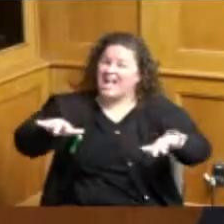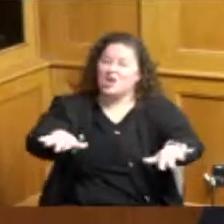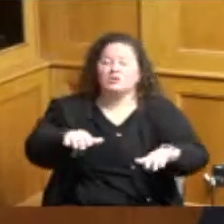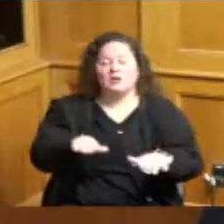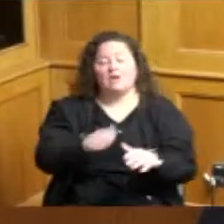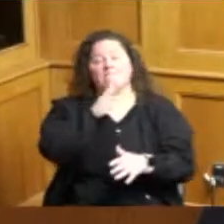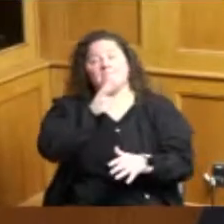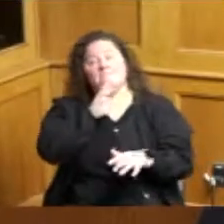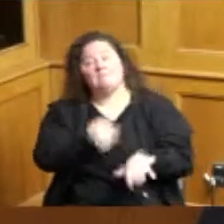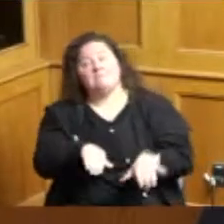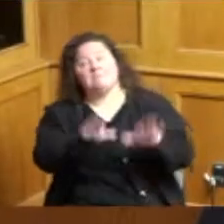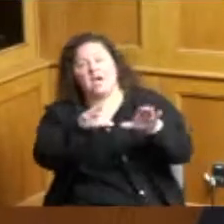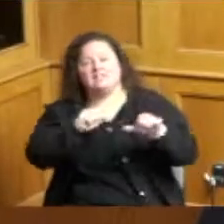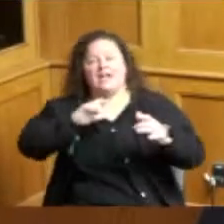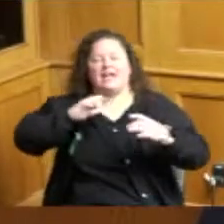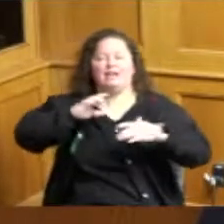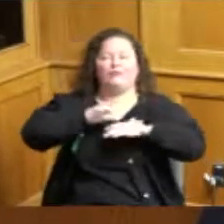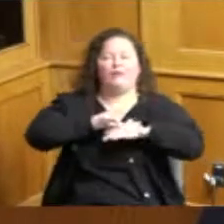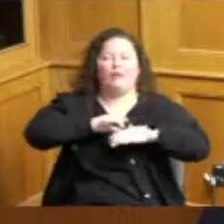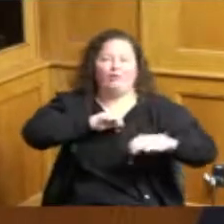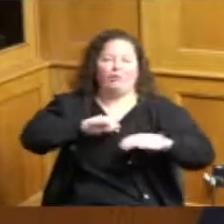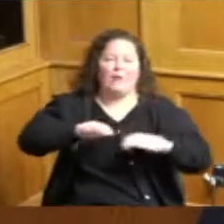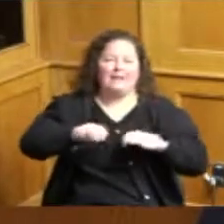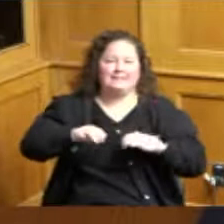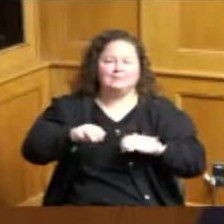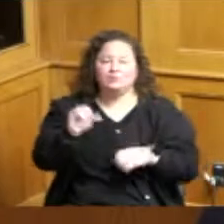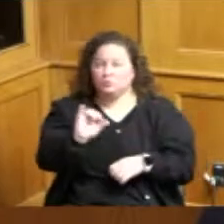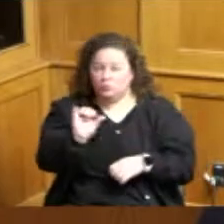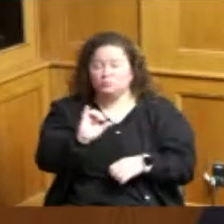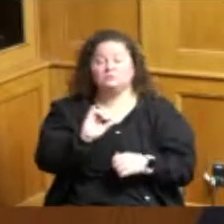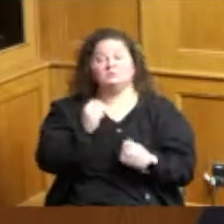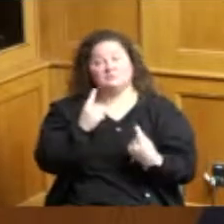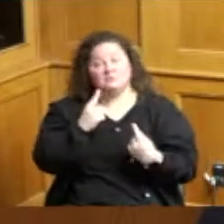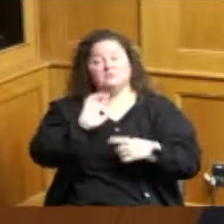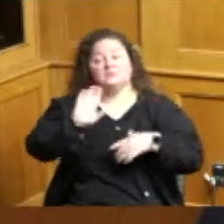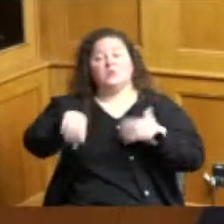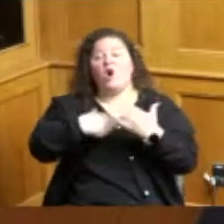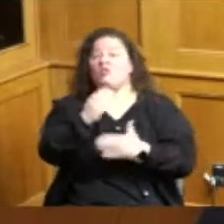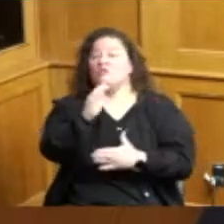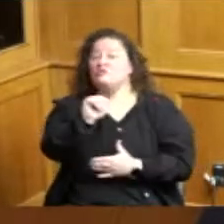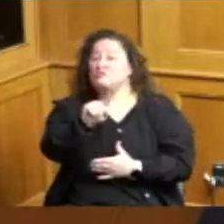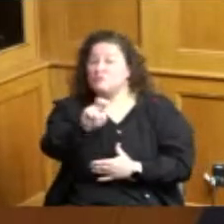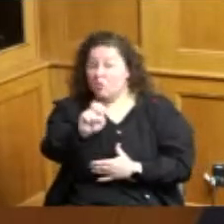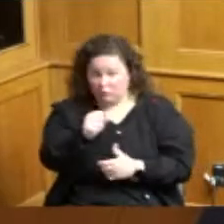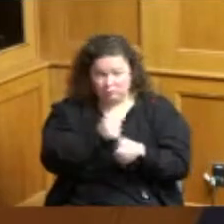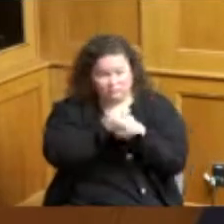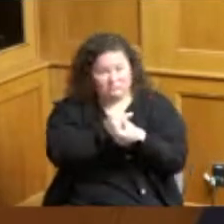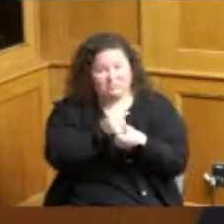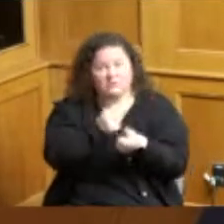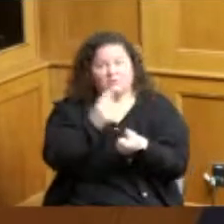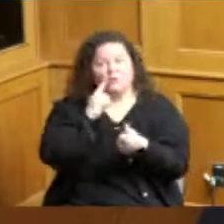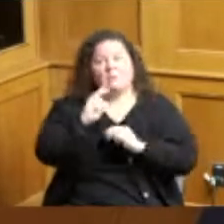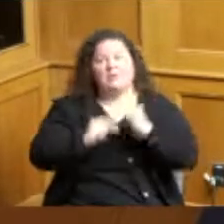and whereas safety for all building codes and action the theme for Building Safety Month 2022